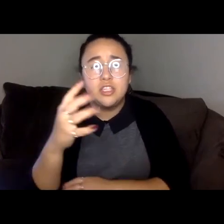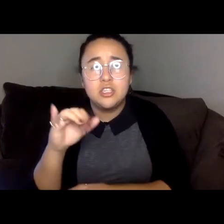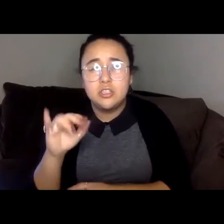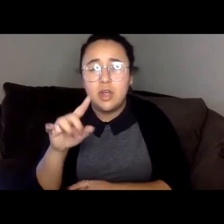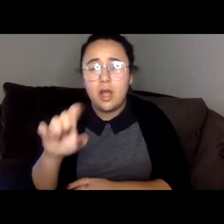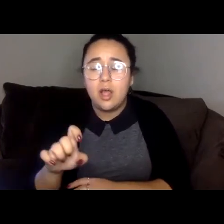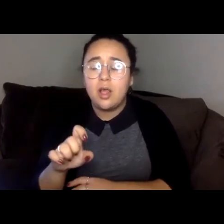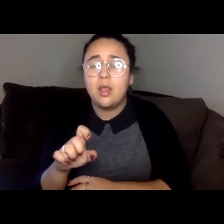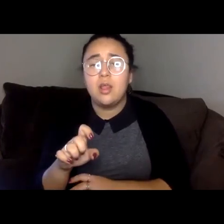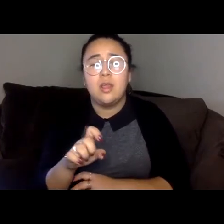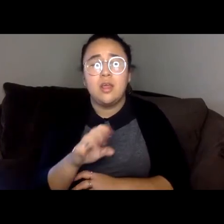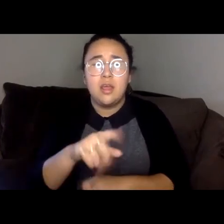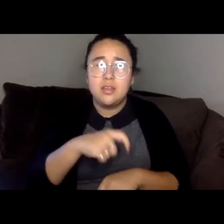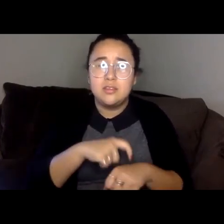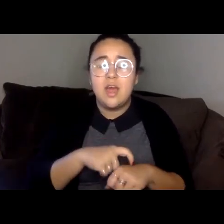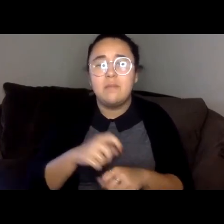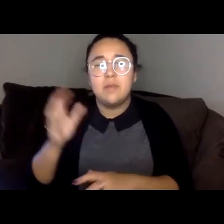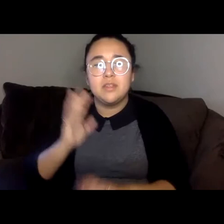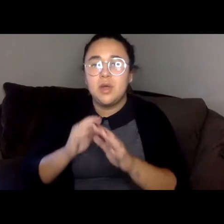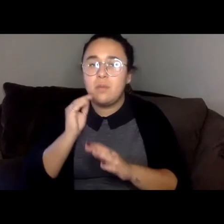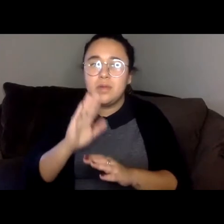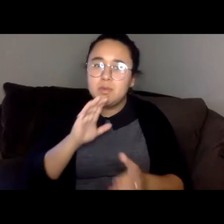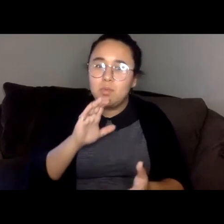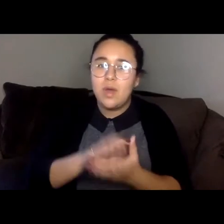ancestral home with his wife, the daughter of a village elder.